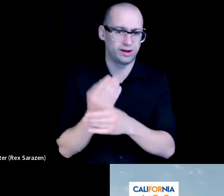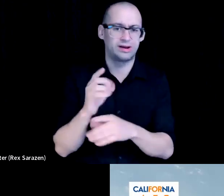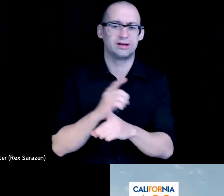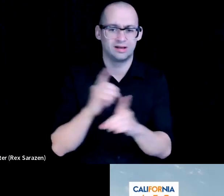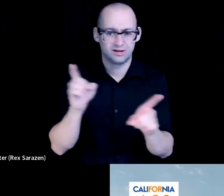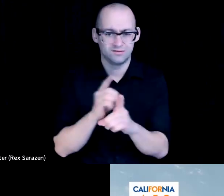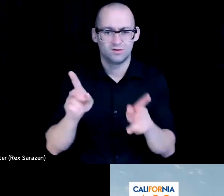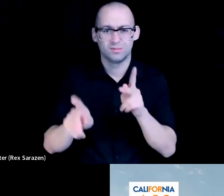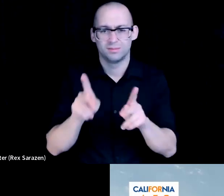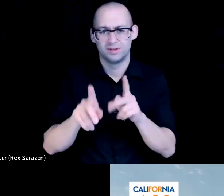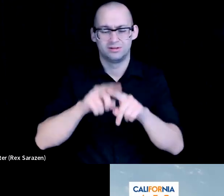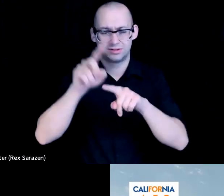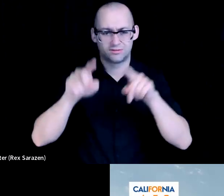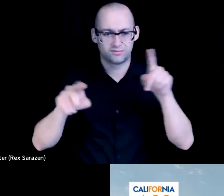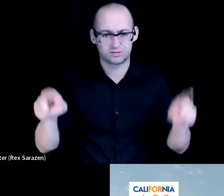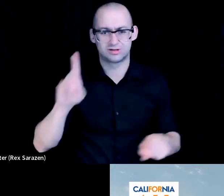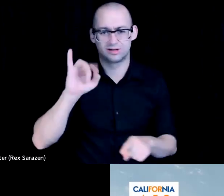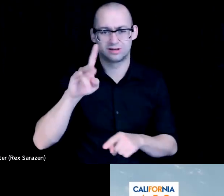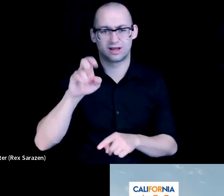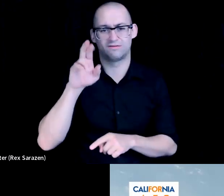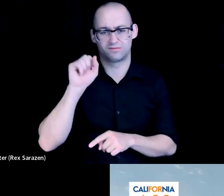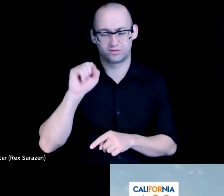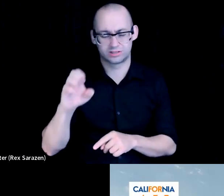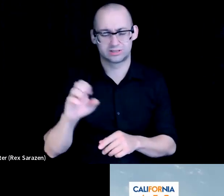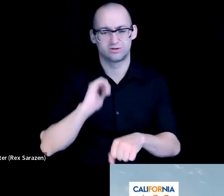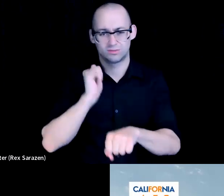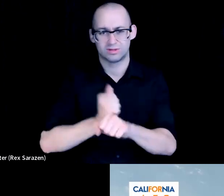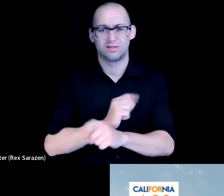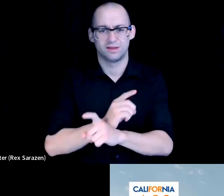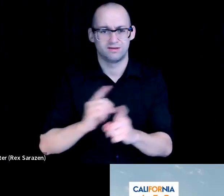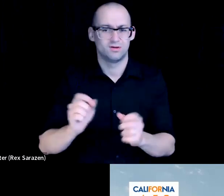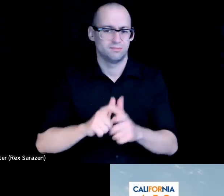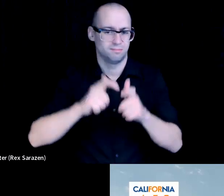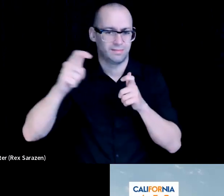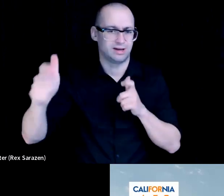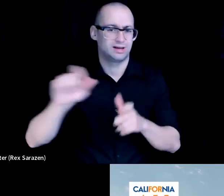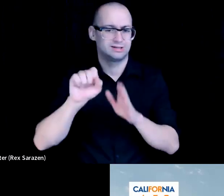and representative of this vibrant state that we all live in and in Caitlin the work that